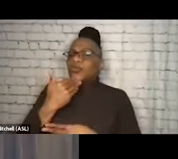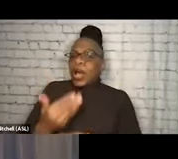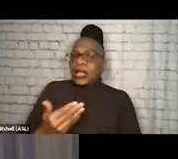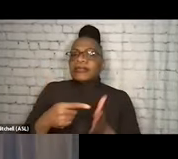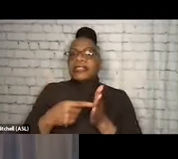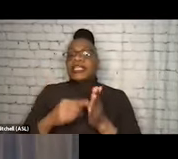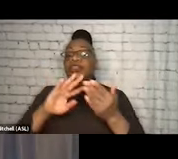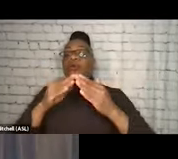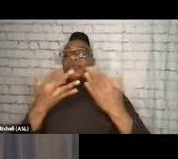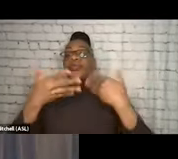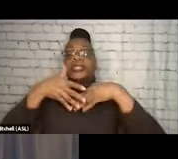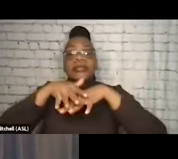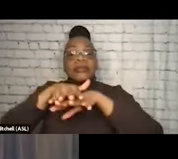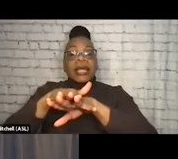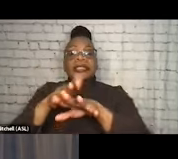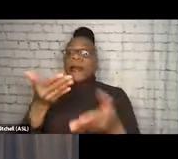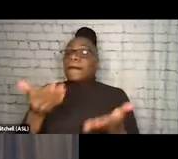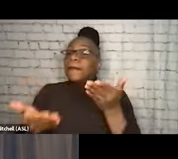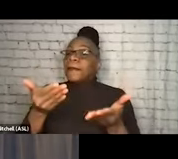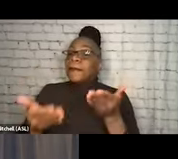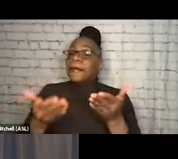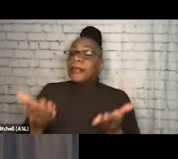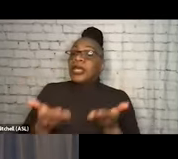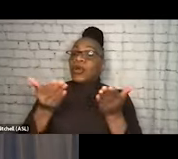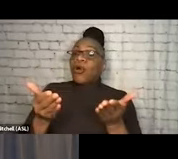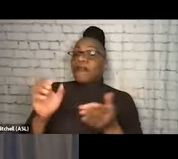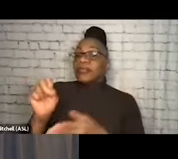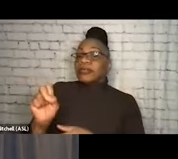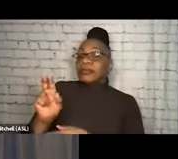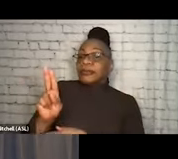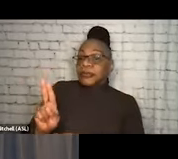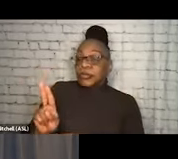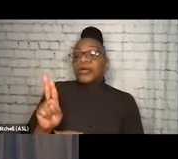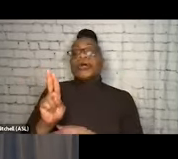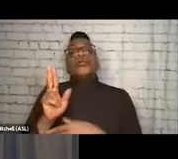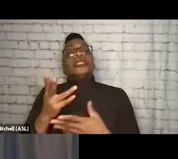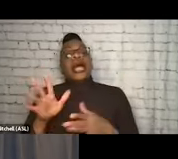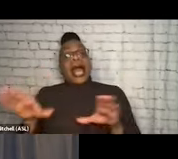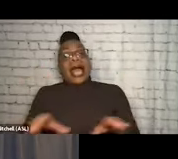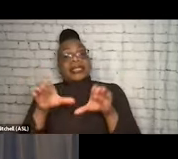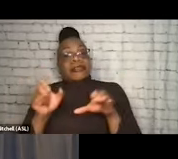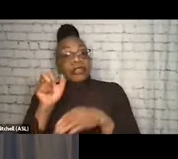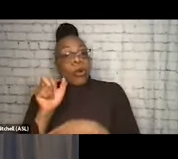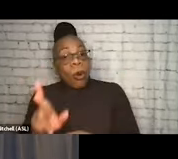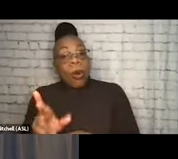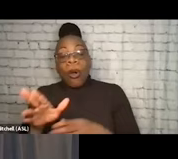Like, they might offer substance-free social activities, or they might just offer social activities